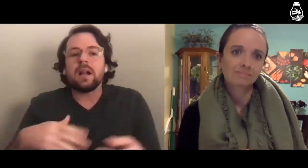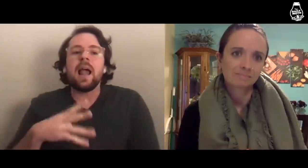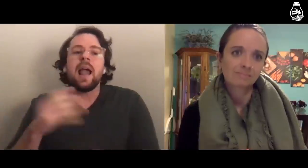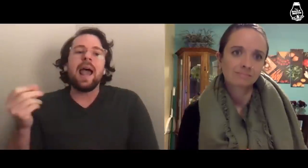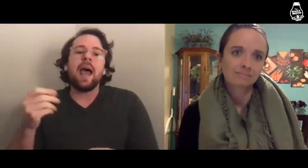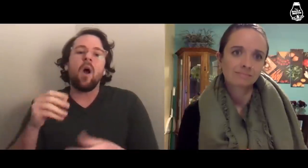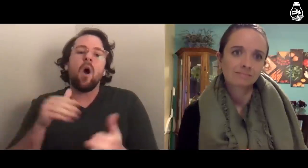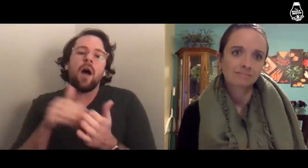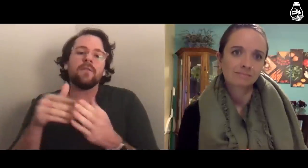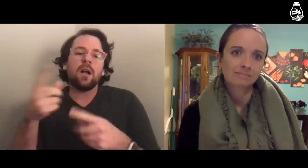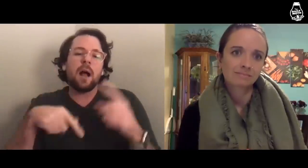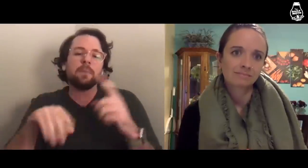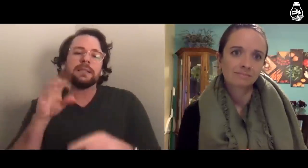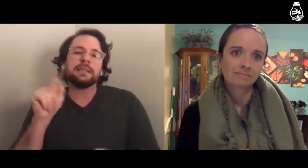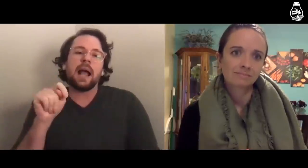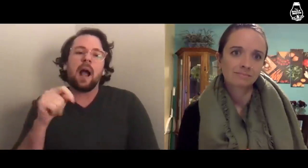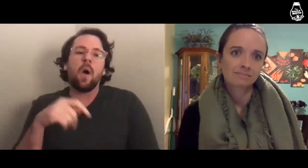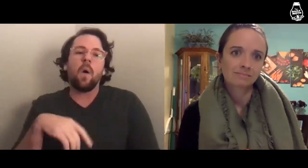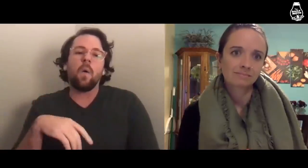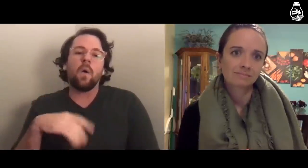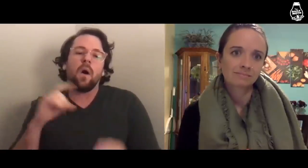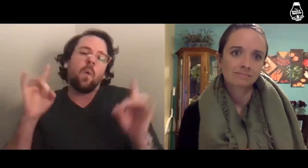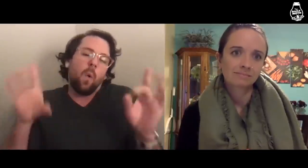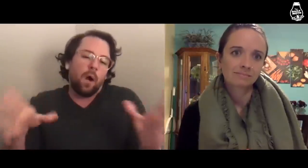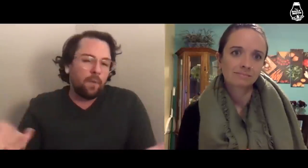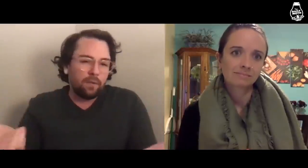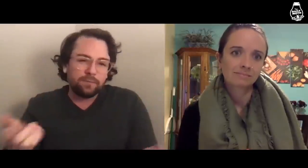And it often comes out horrible.